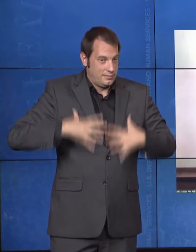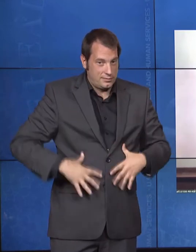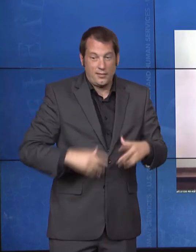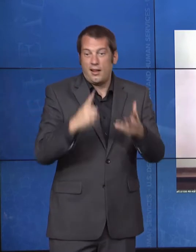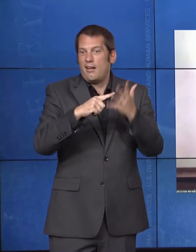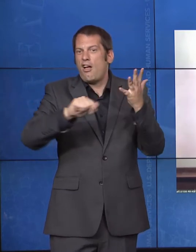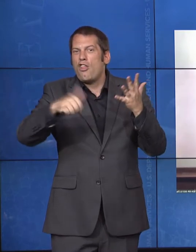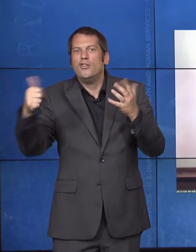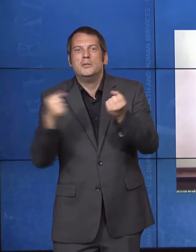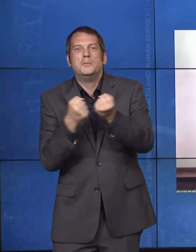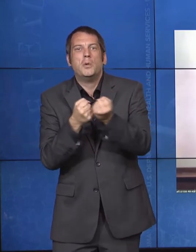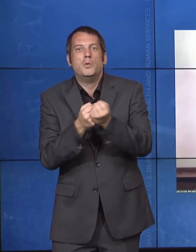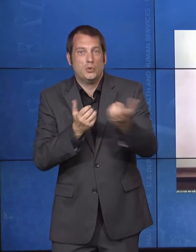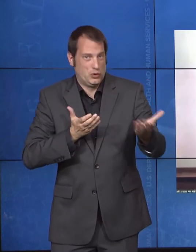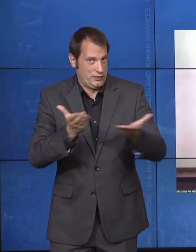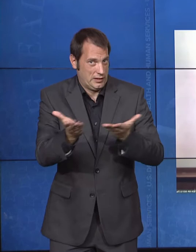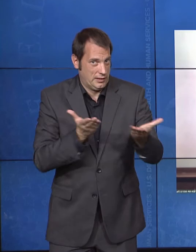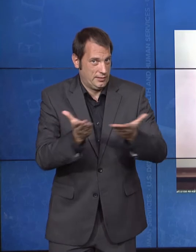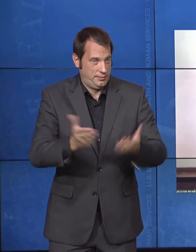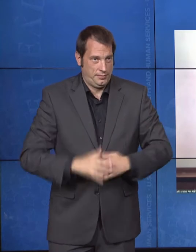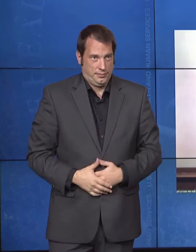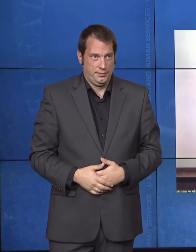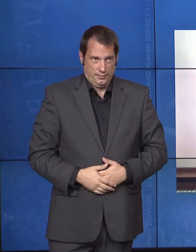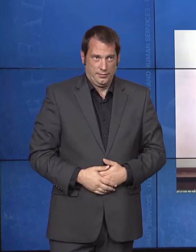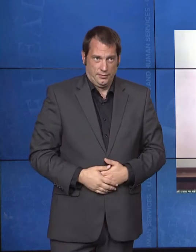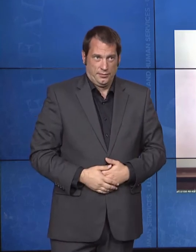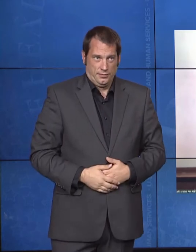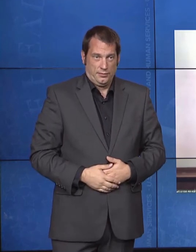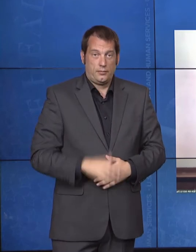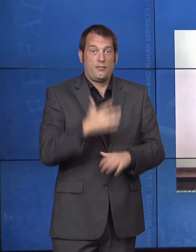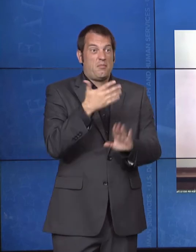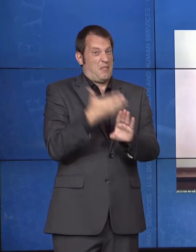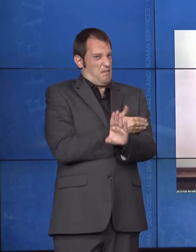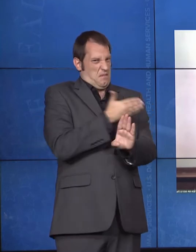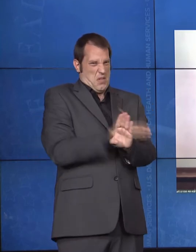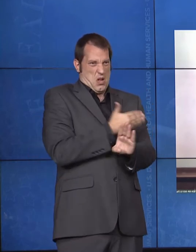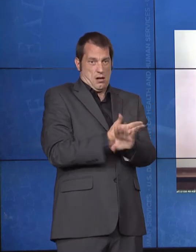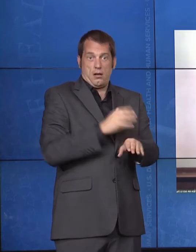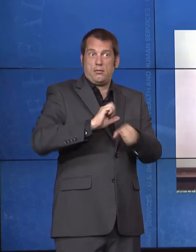Long before COVID-19, we've been working to ensure that people with disabilities have